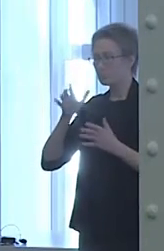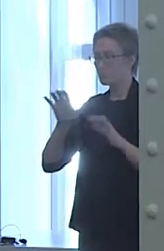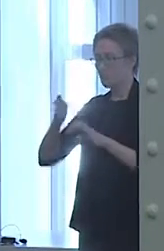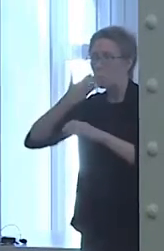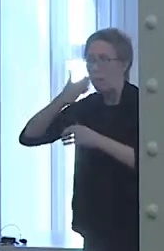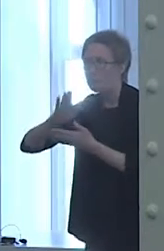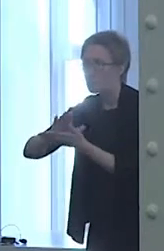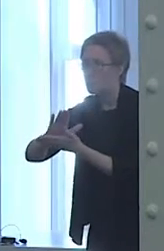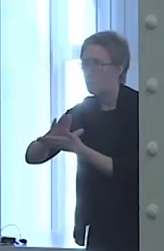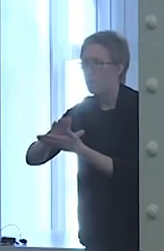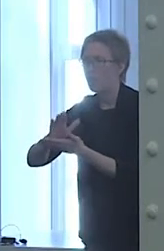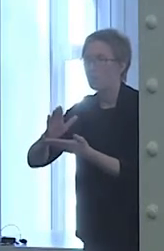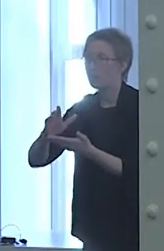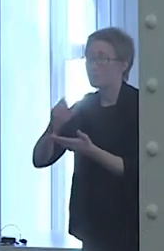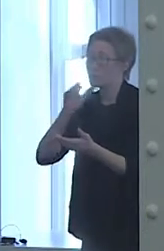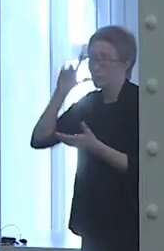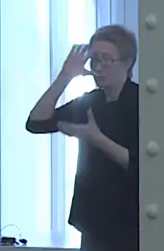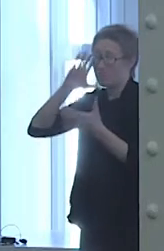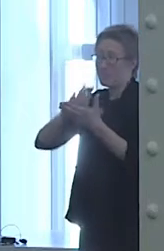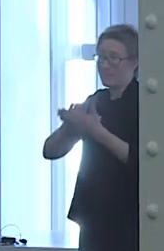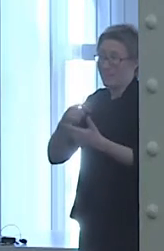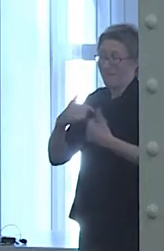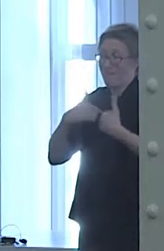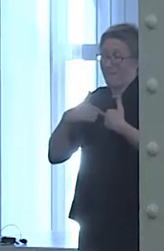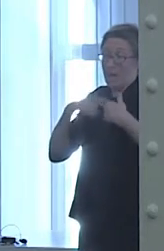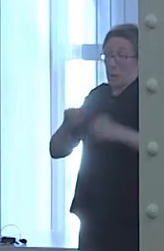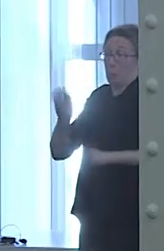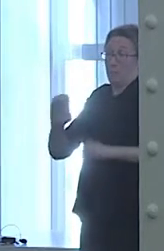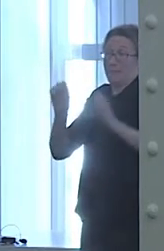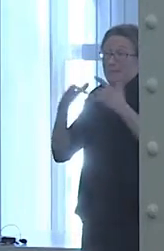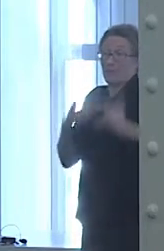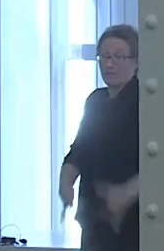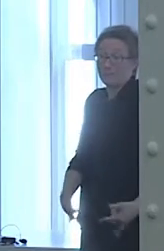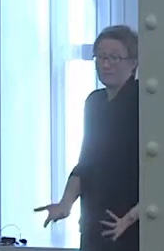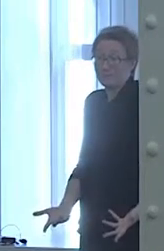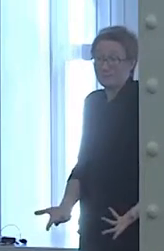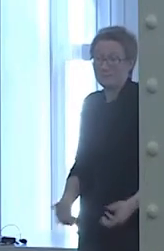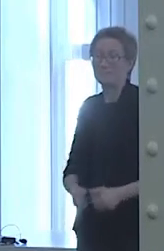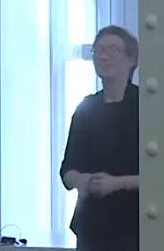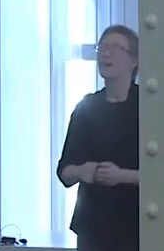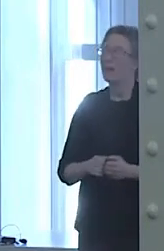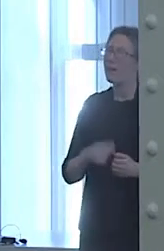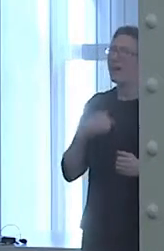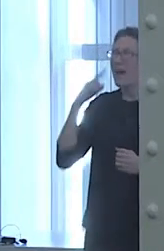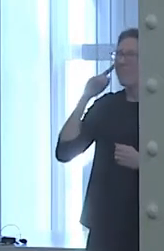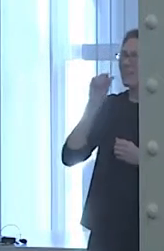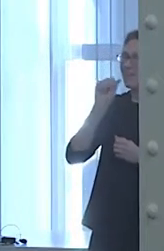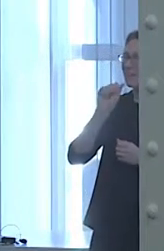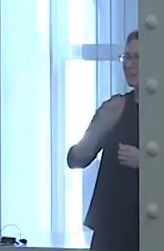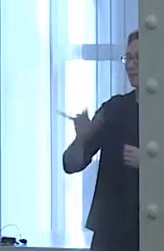I think in Asian-American culture, because we place such a high value on academic achievement,